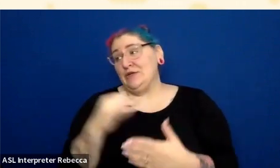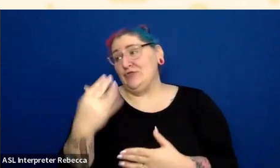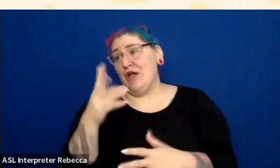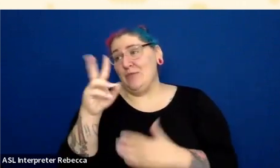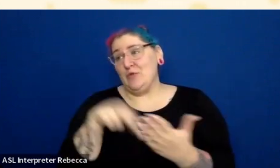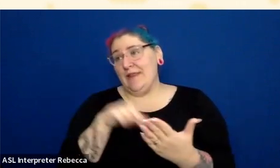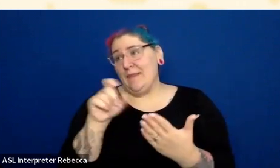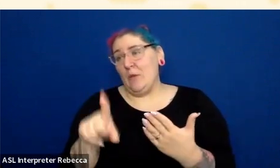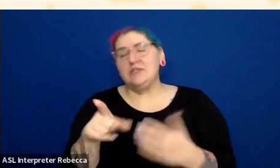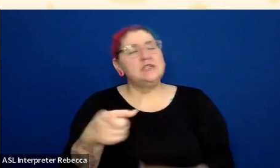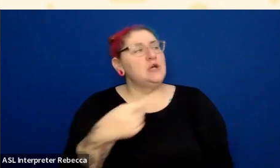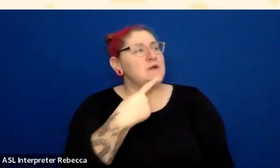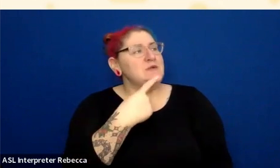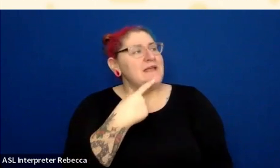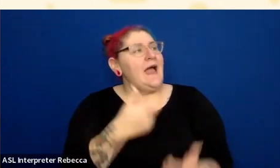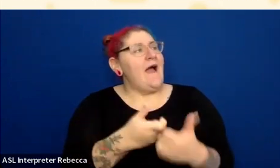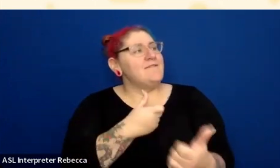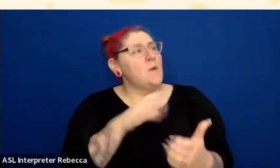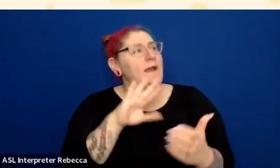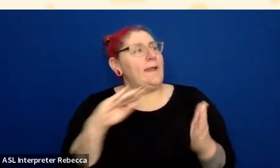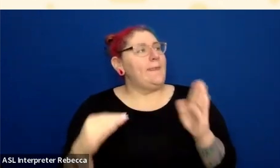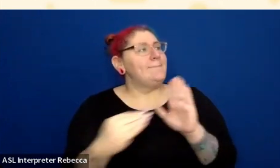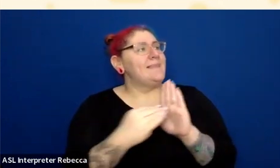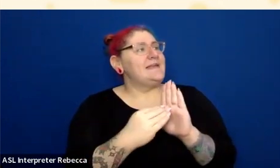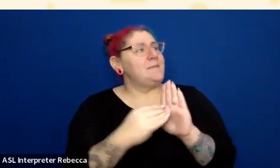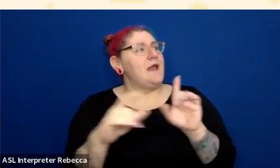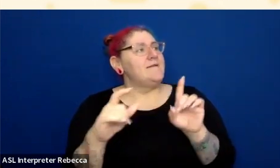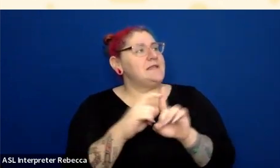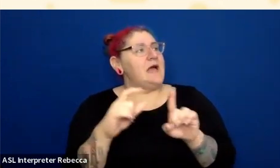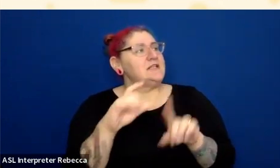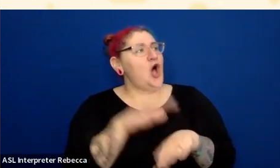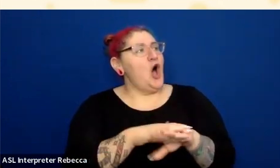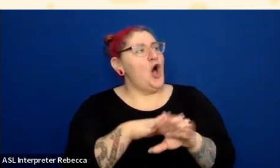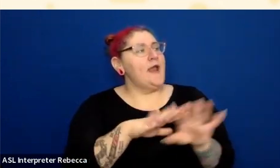on a gradient background is generally best practice? I think in general, unless that gradient is pretty subtle.